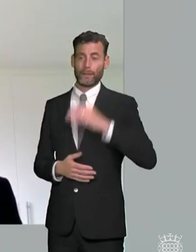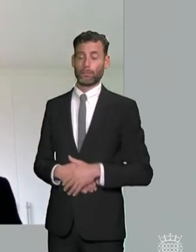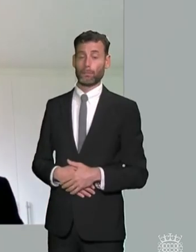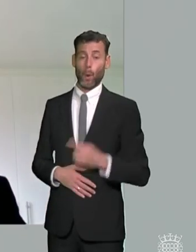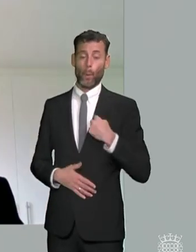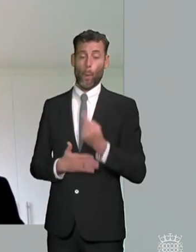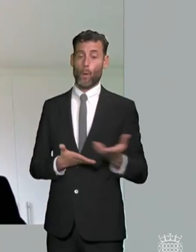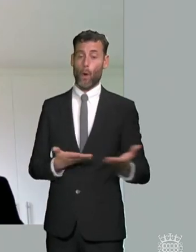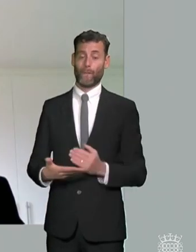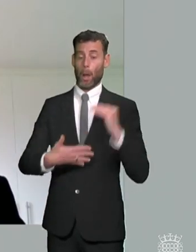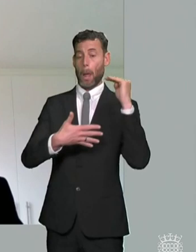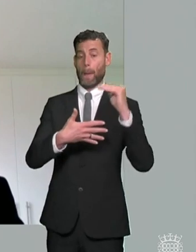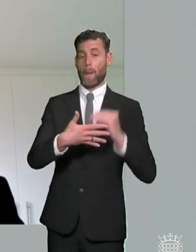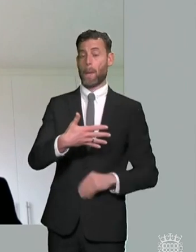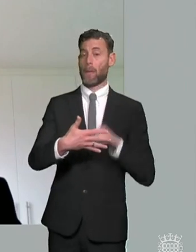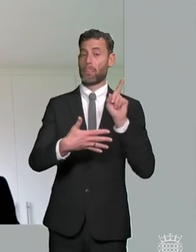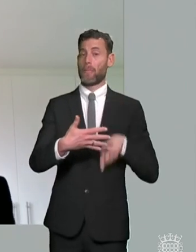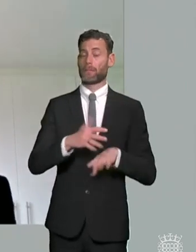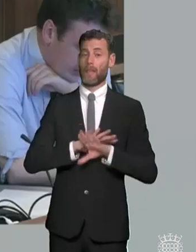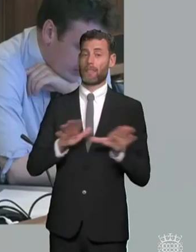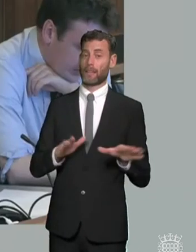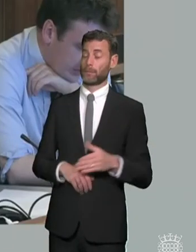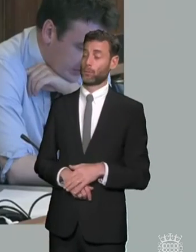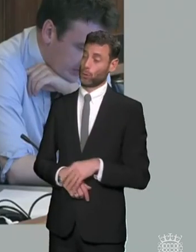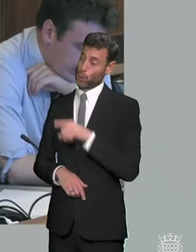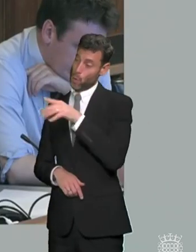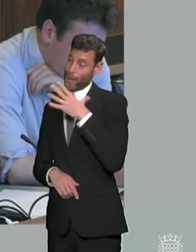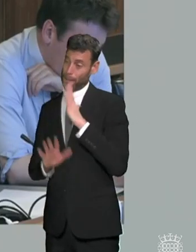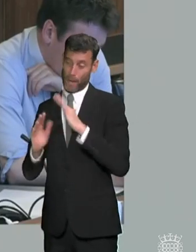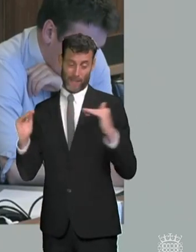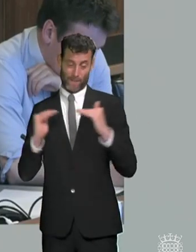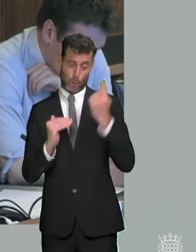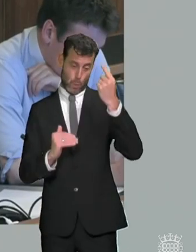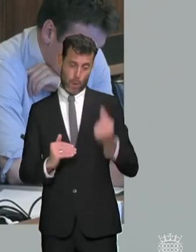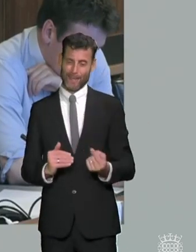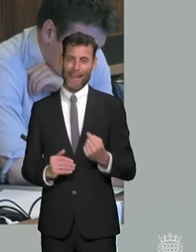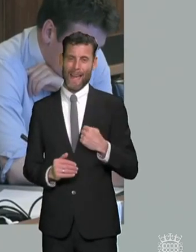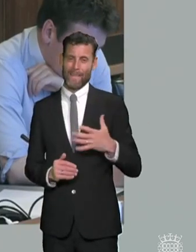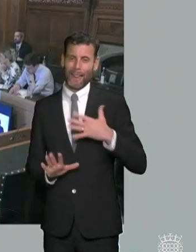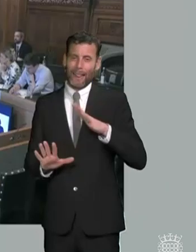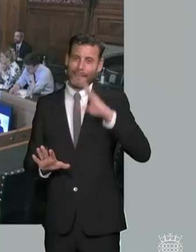would potentially be a very retrograde step okay thank you thank you can i come in on that